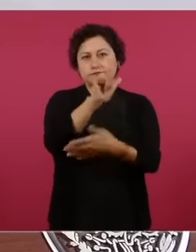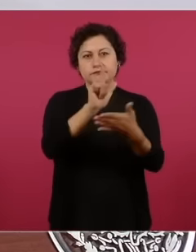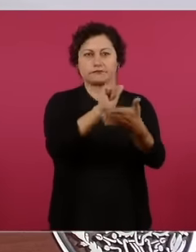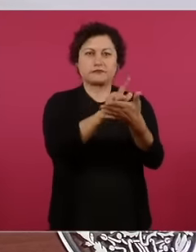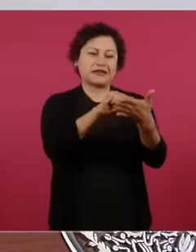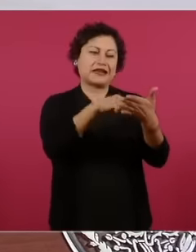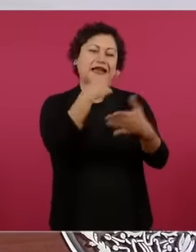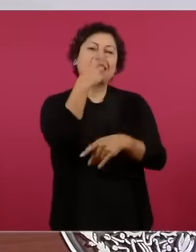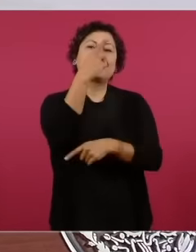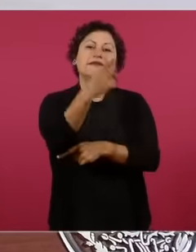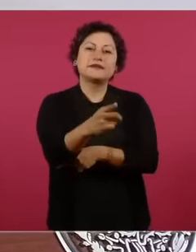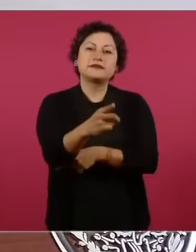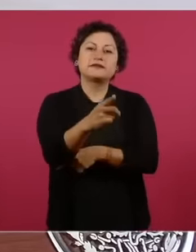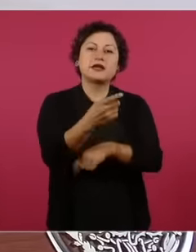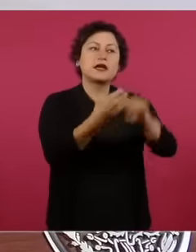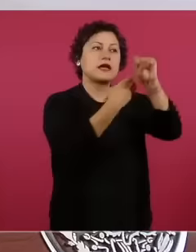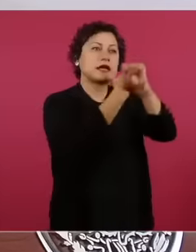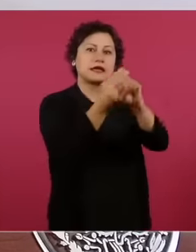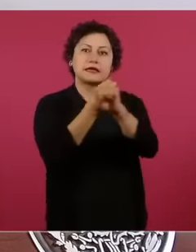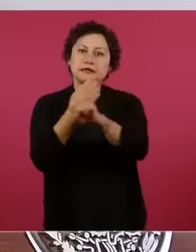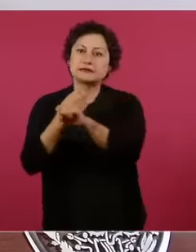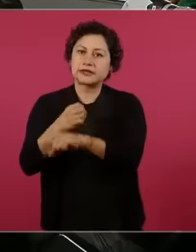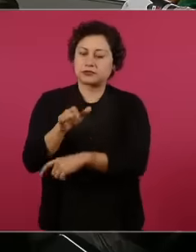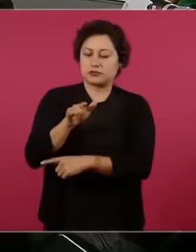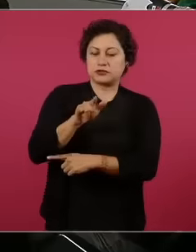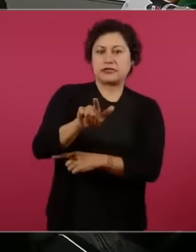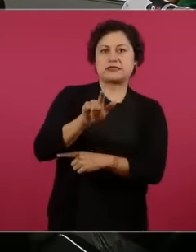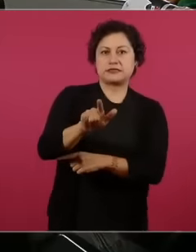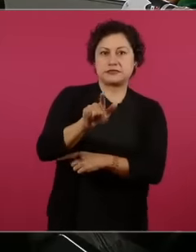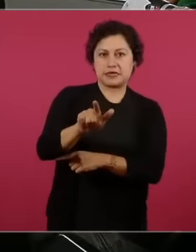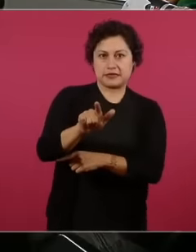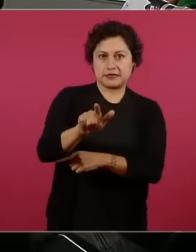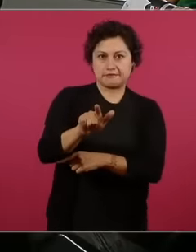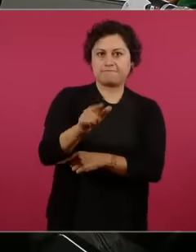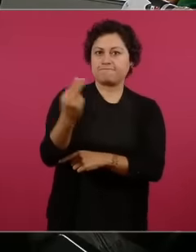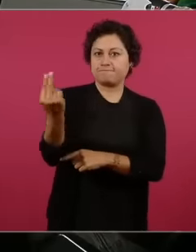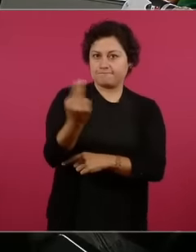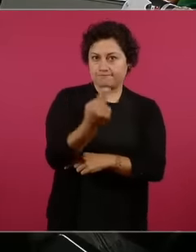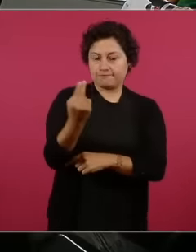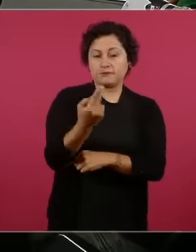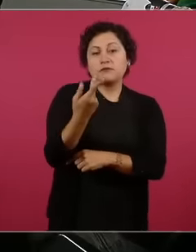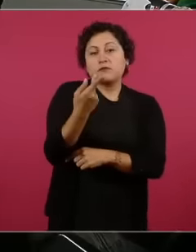But still during the course of today I imagine And tomorrow there will be